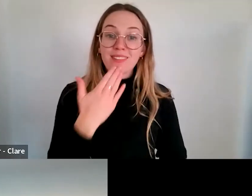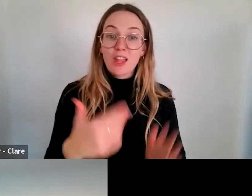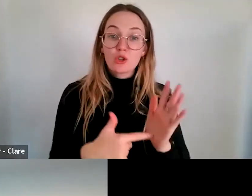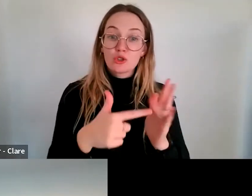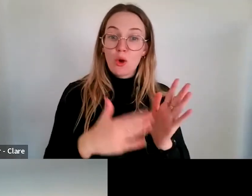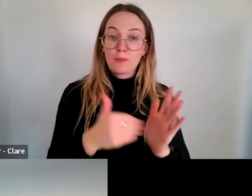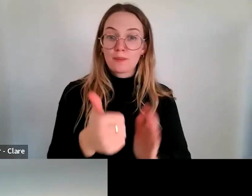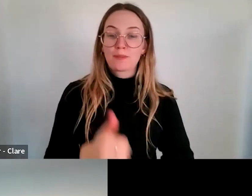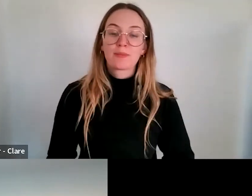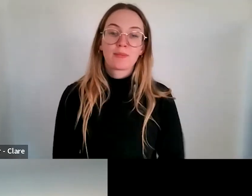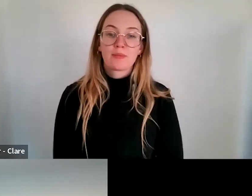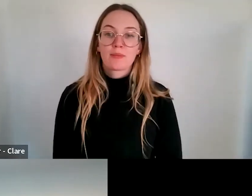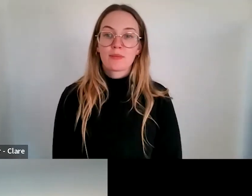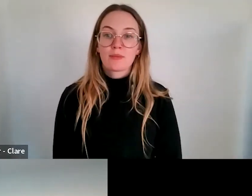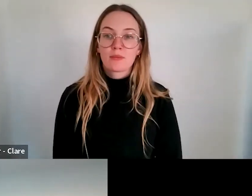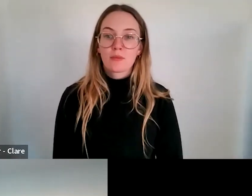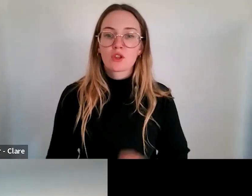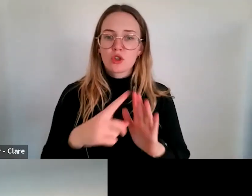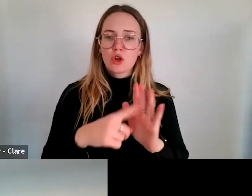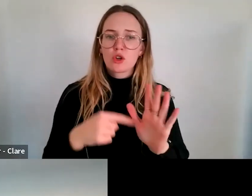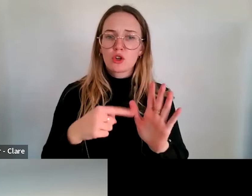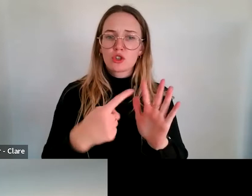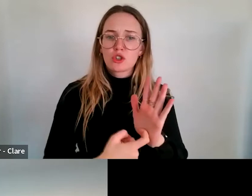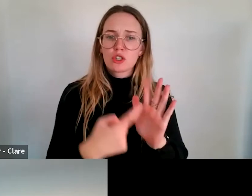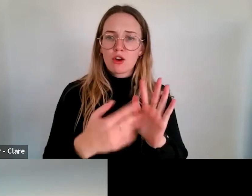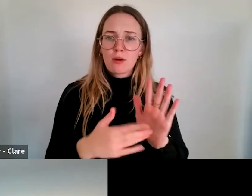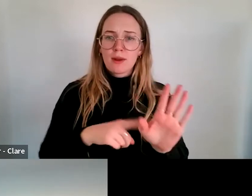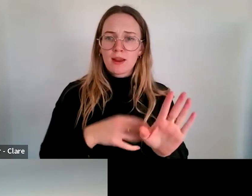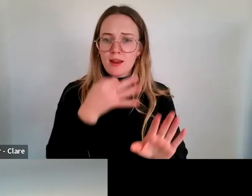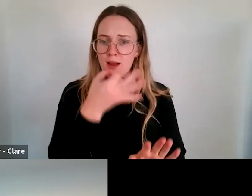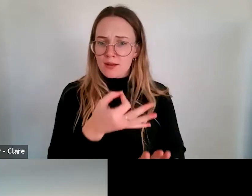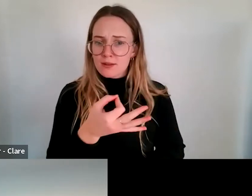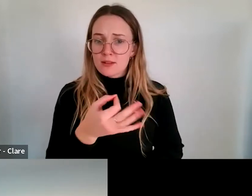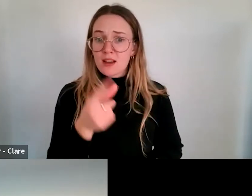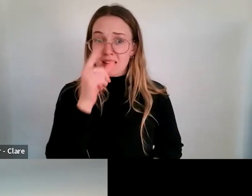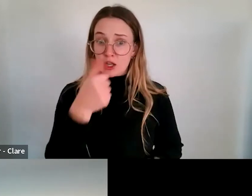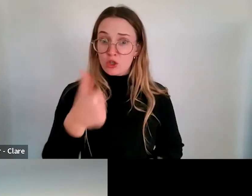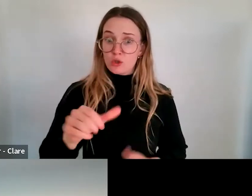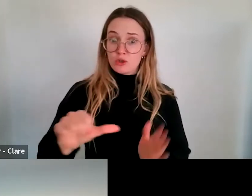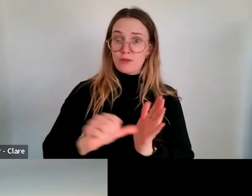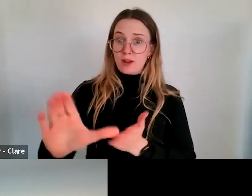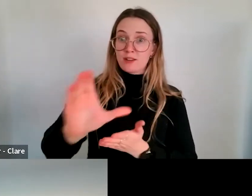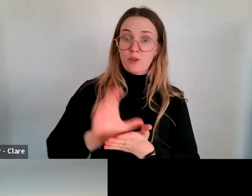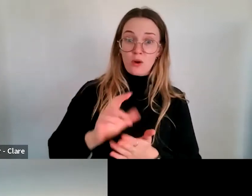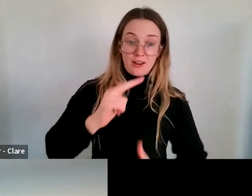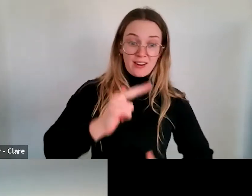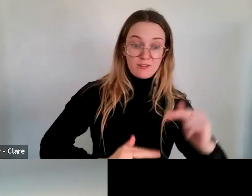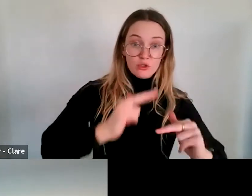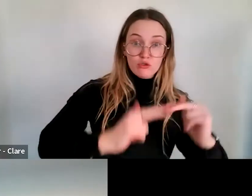the question, Tom. Jeremy asks "could this grant be used for infrastructure, sets, or props?"